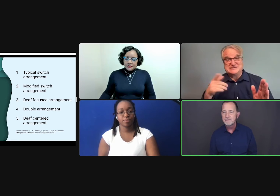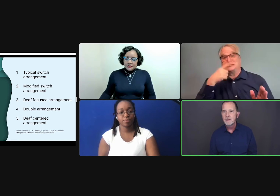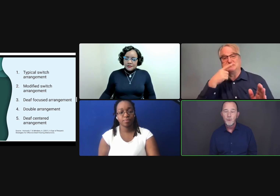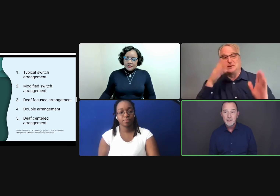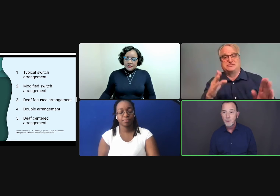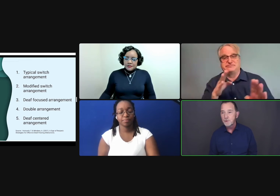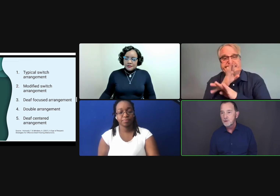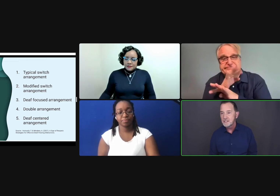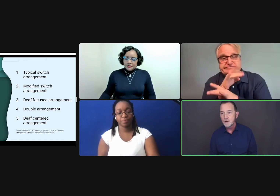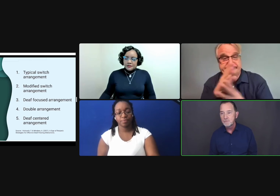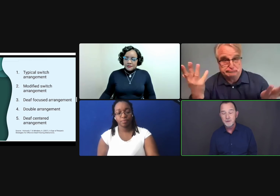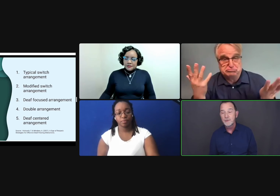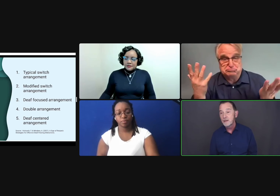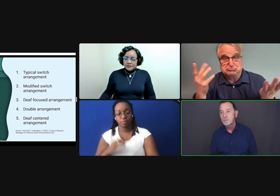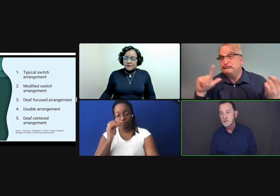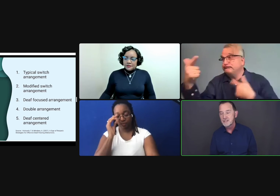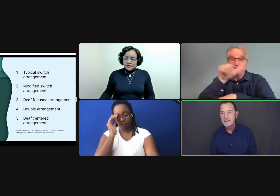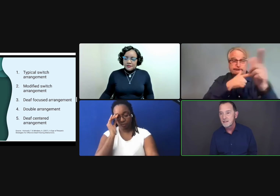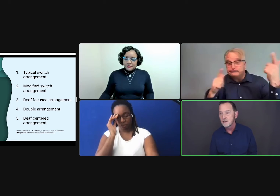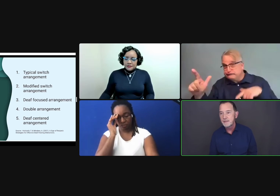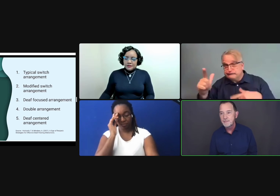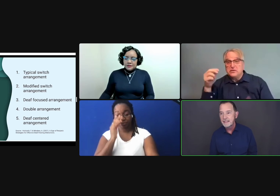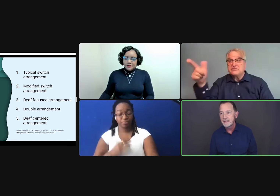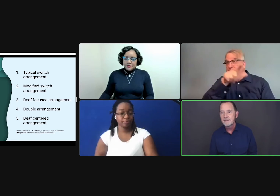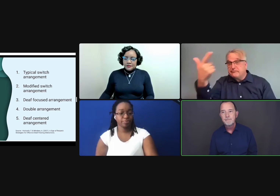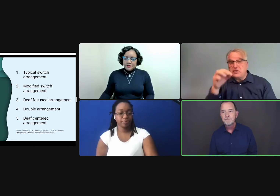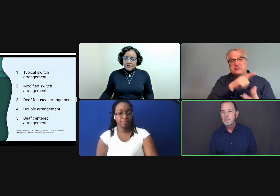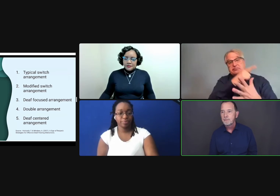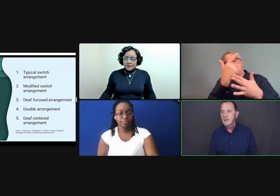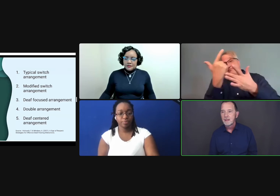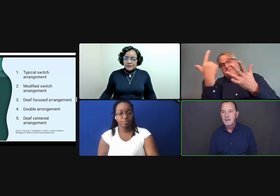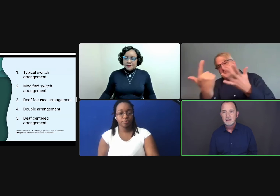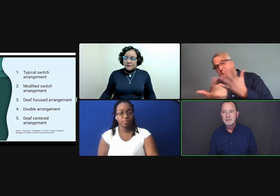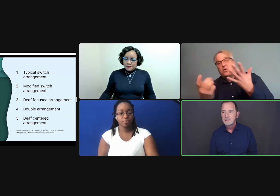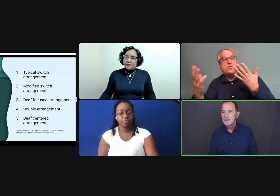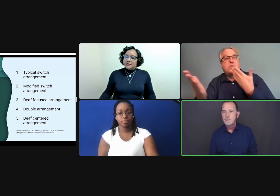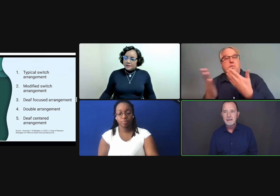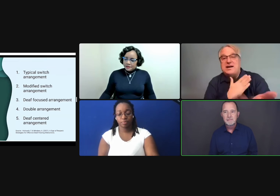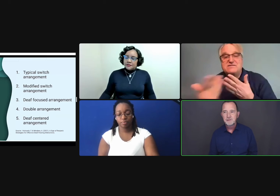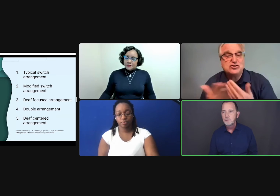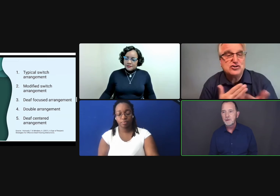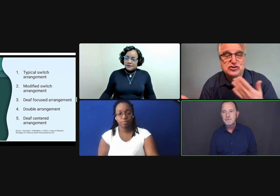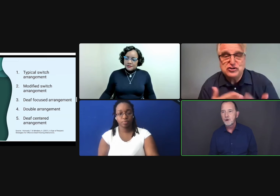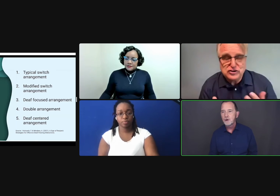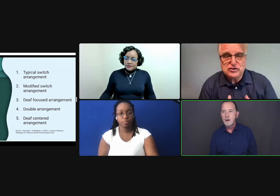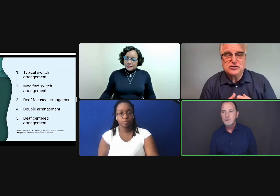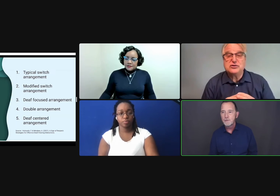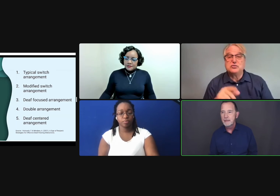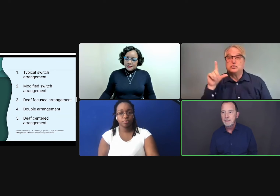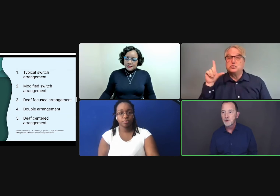More than one person's going-- more than one hearing person, that is, is going to be speaking. It could be two, three, four, or however many people